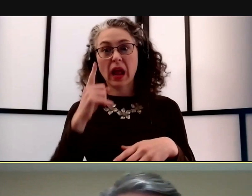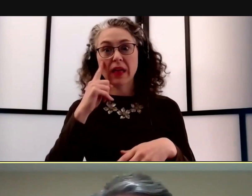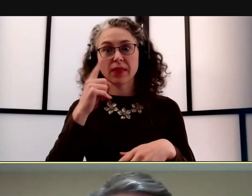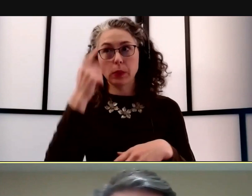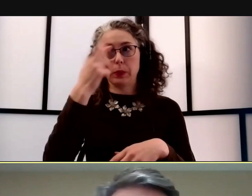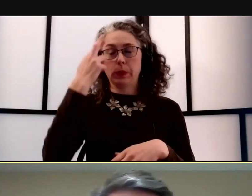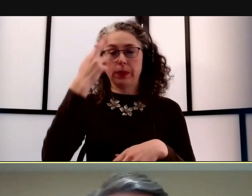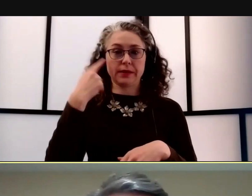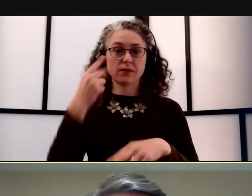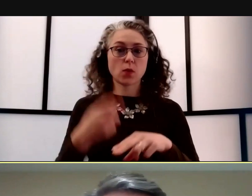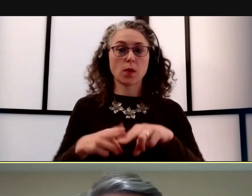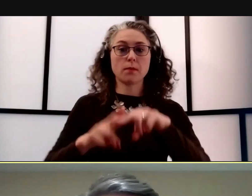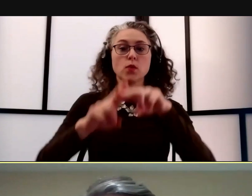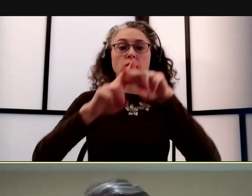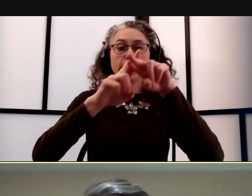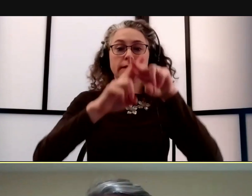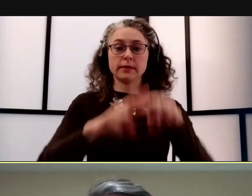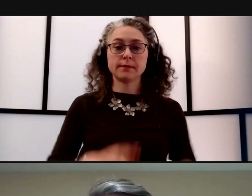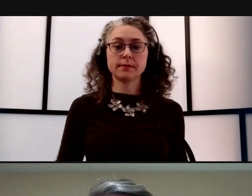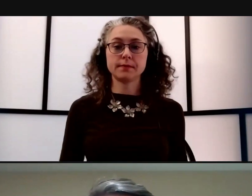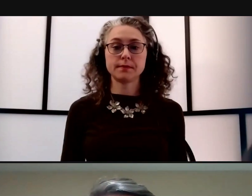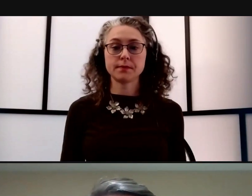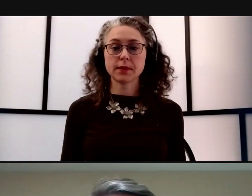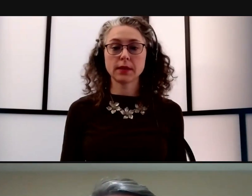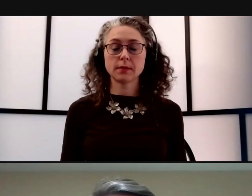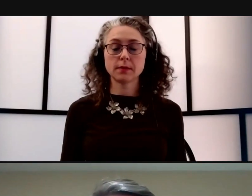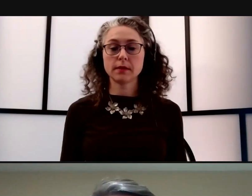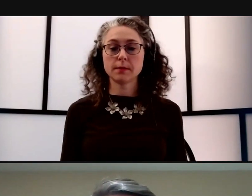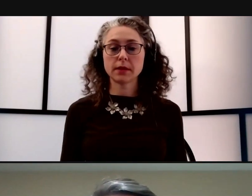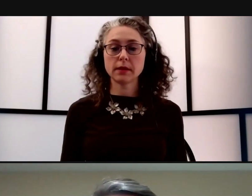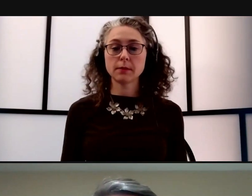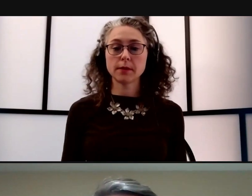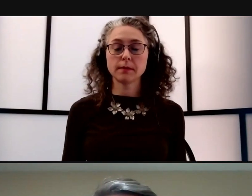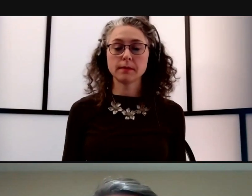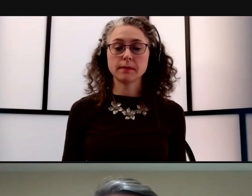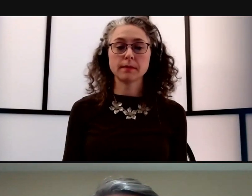We're coming off the holidays. I agree with you and I love we're gonna end